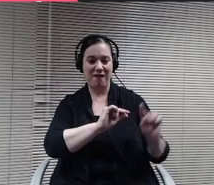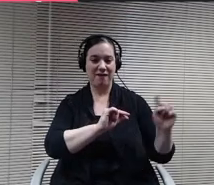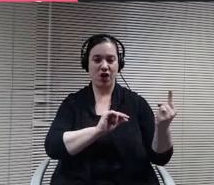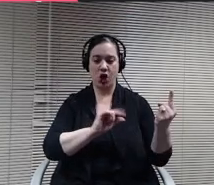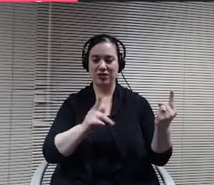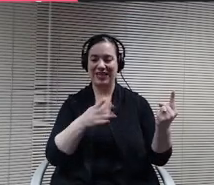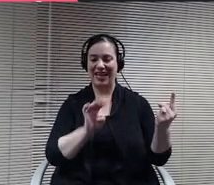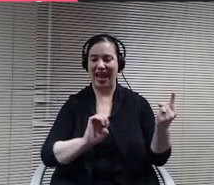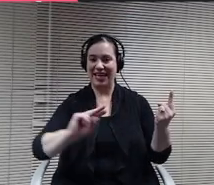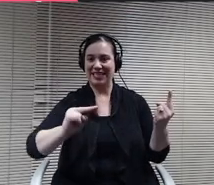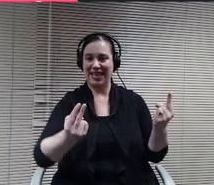Motion carries.